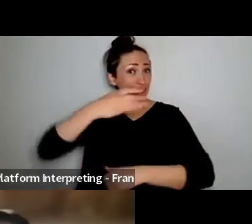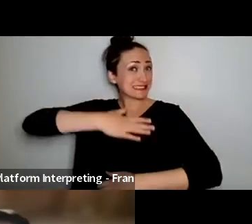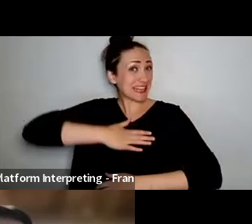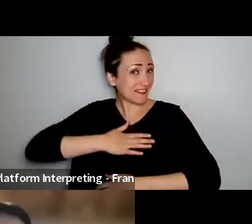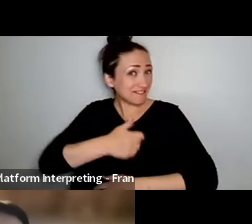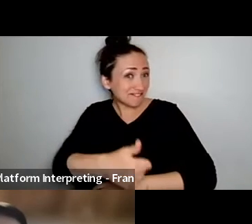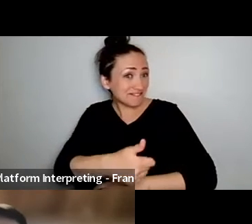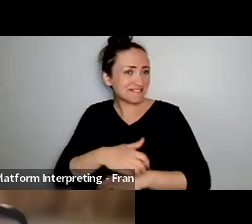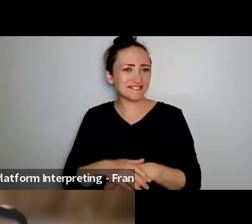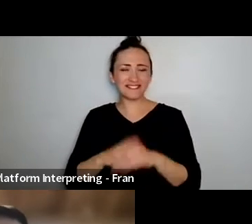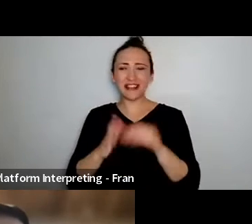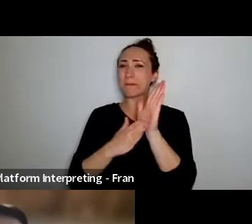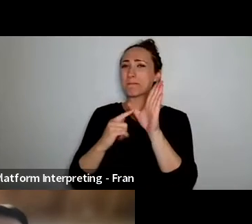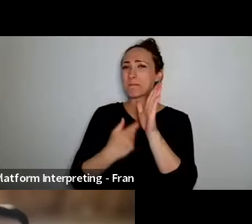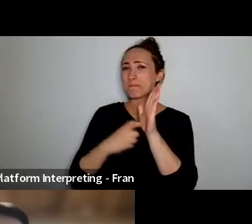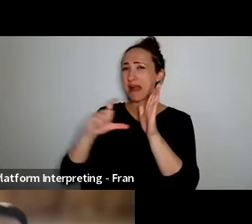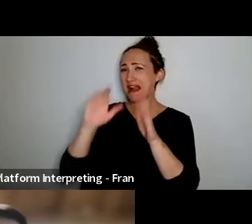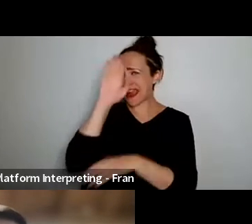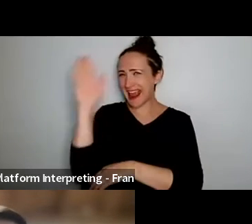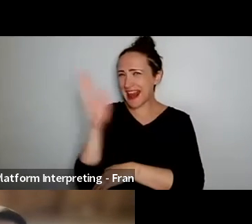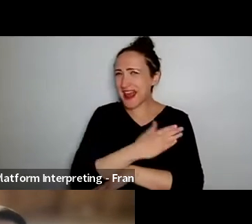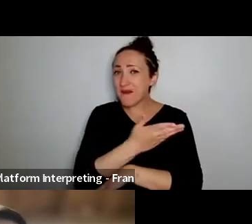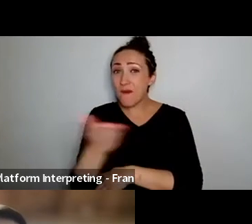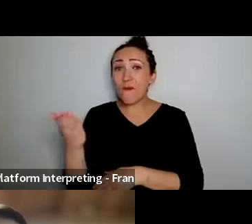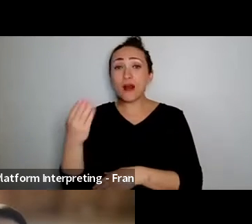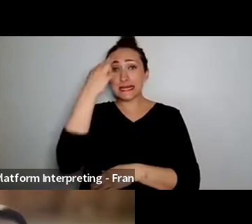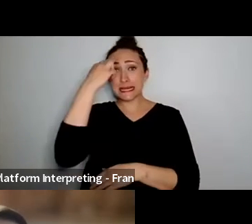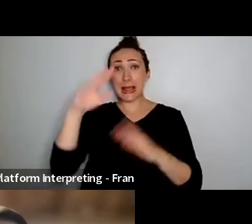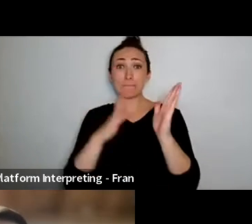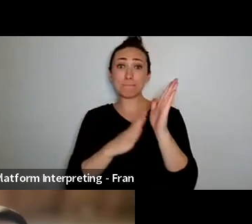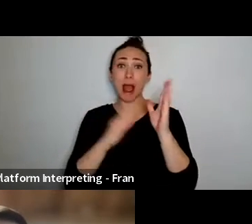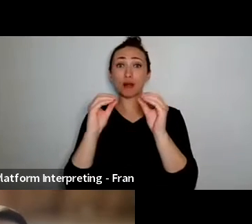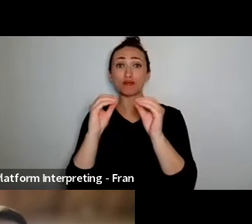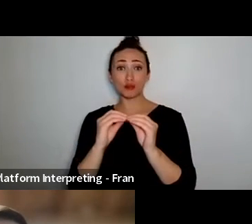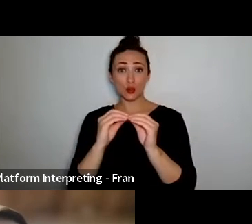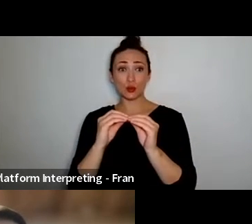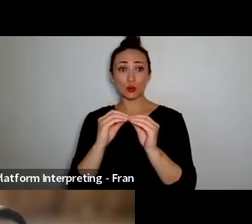Thank you Suzanne, yes hello everybody my name is Marc Brew. I use he/him pronouns. I'm